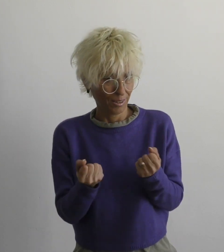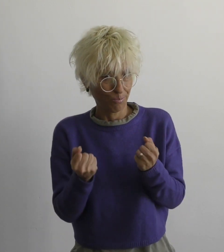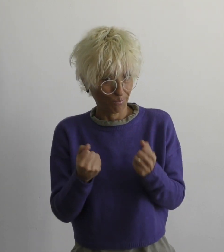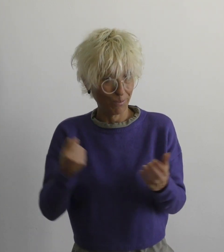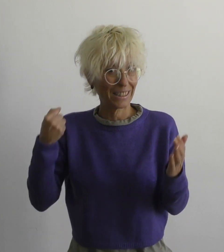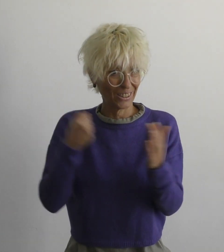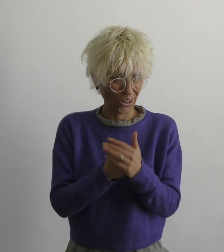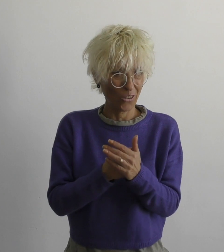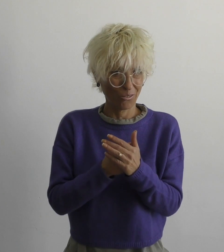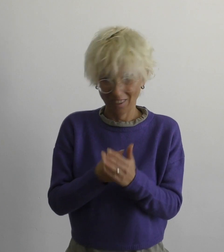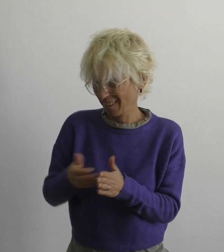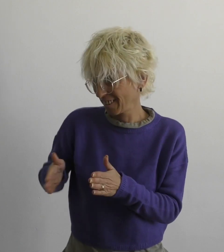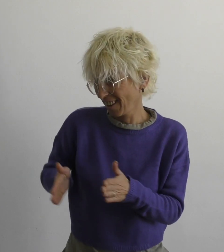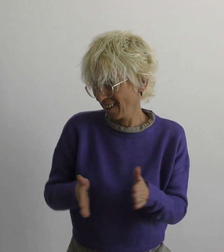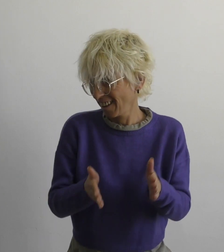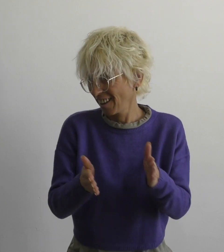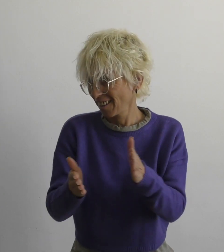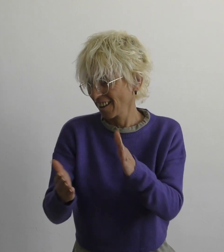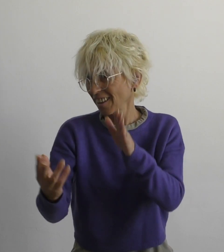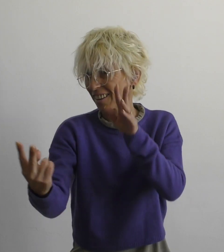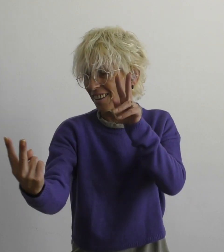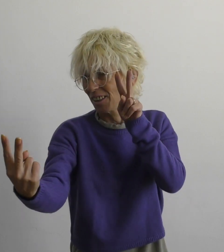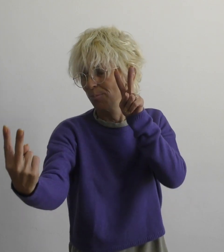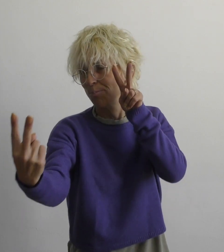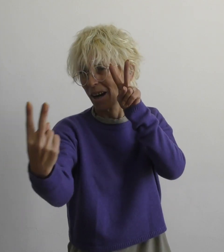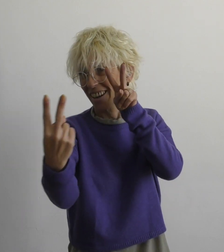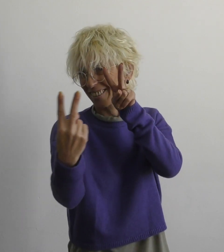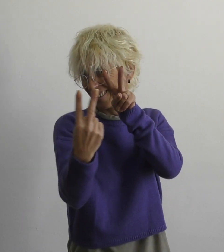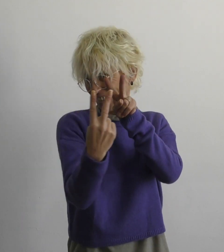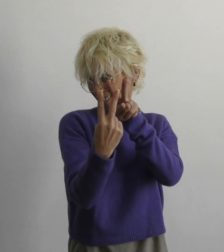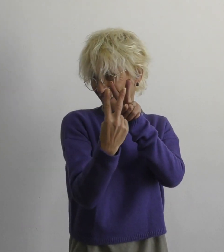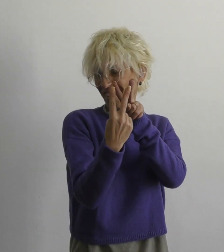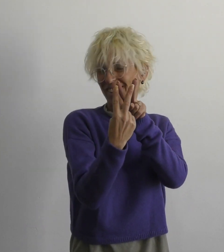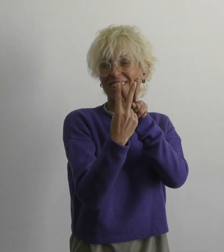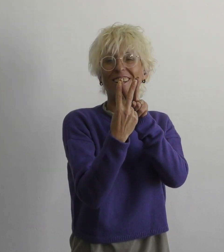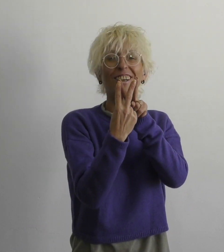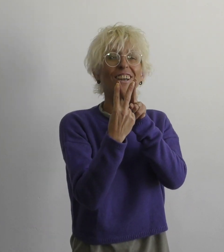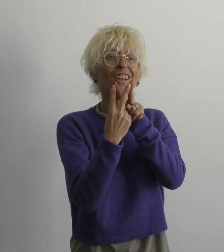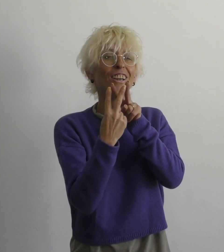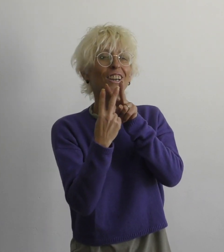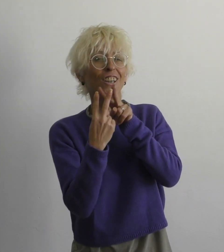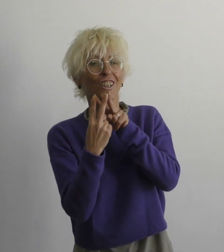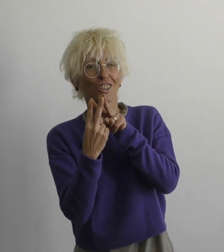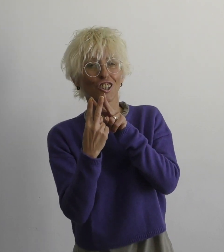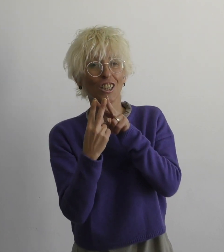If we'll meet at the end of the road